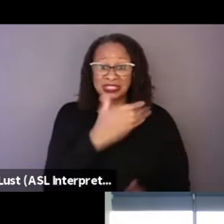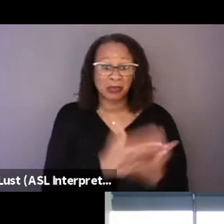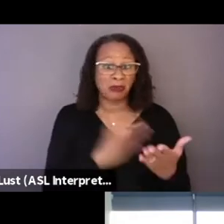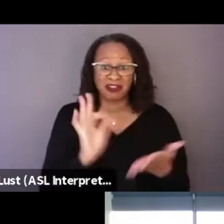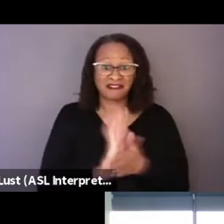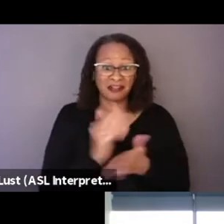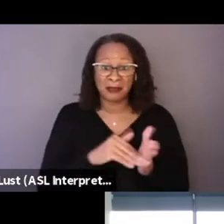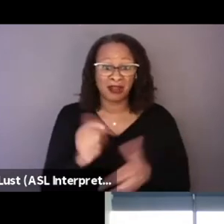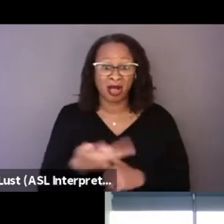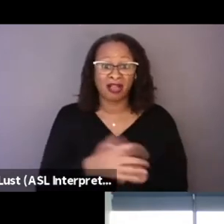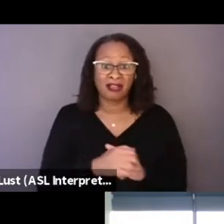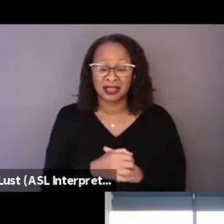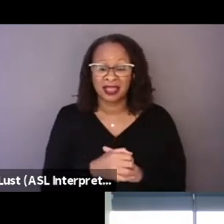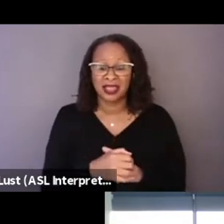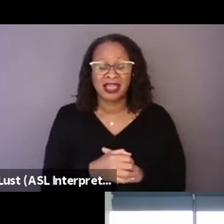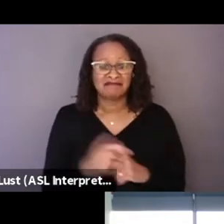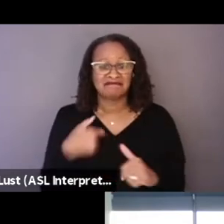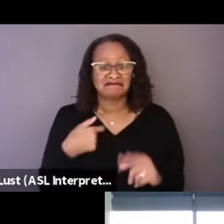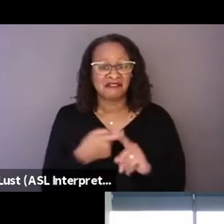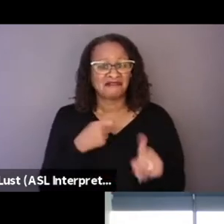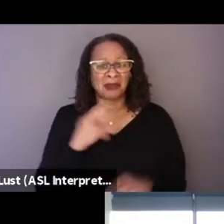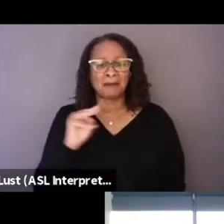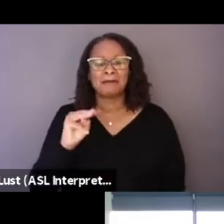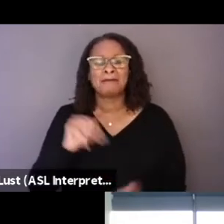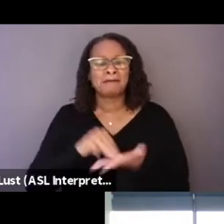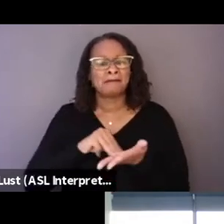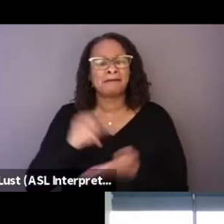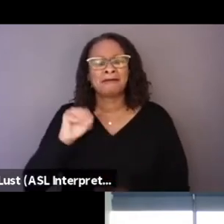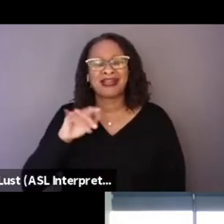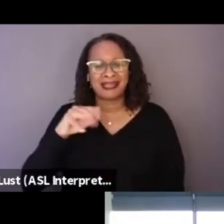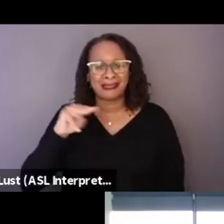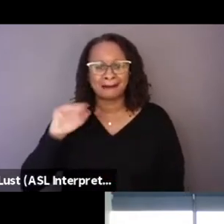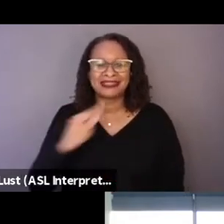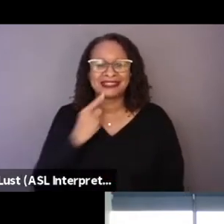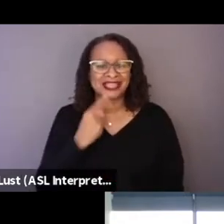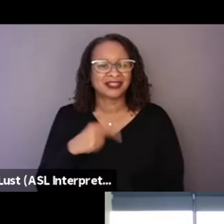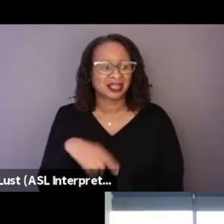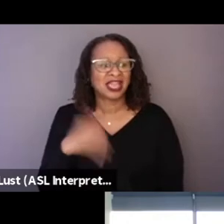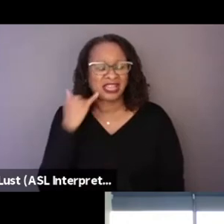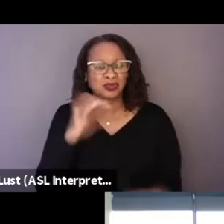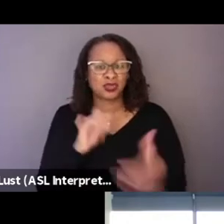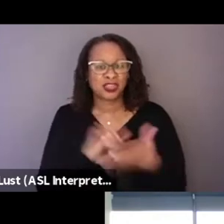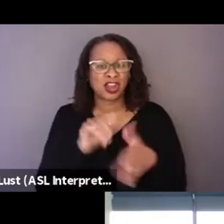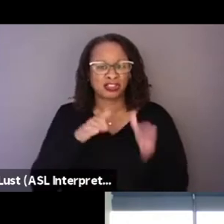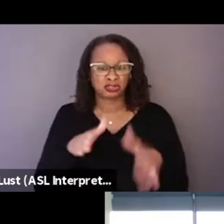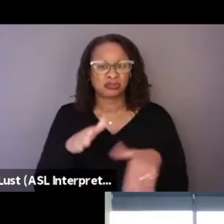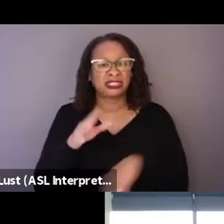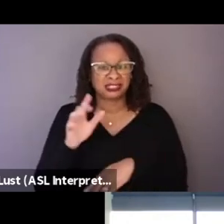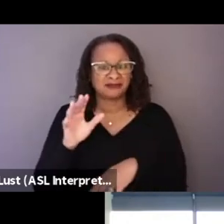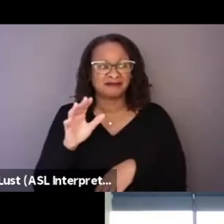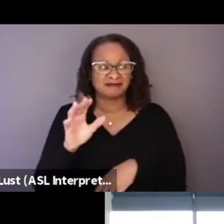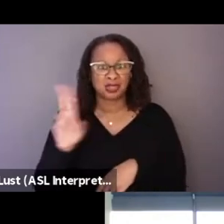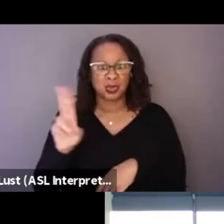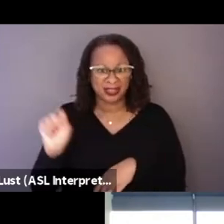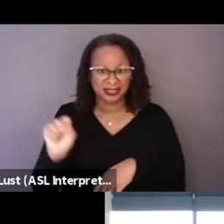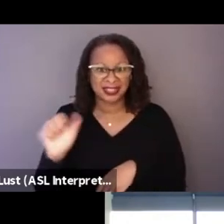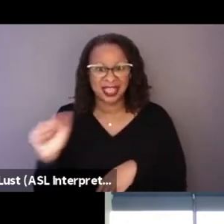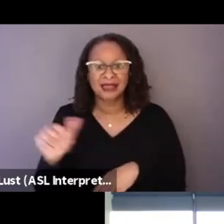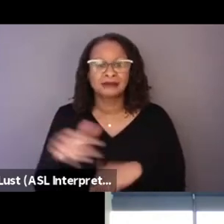So I think all of those unexpected situations that were part of the process were also kind of a learning experience